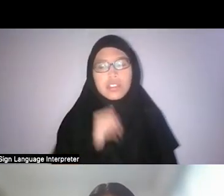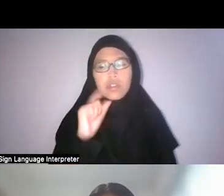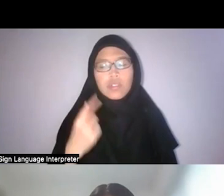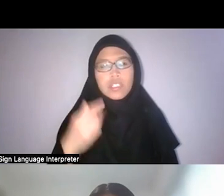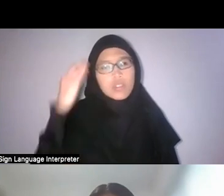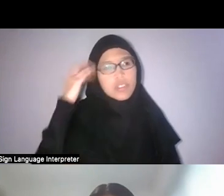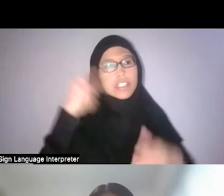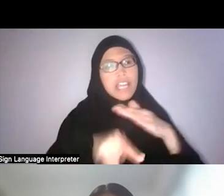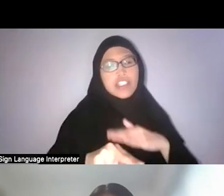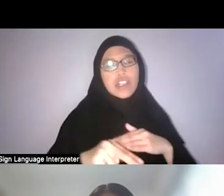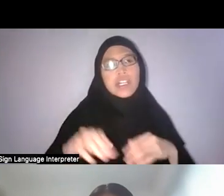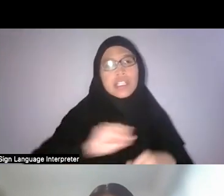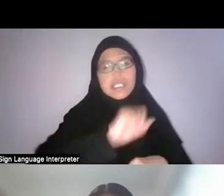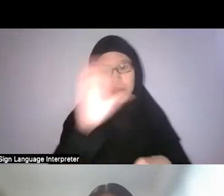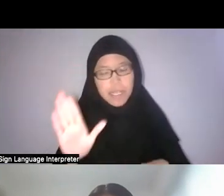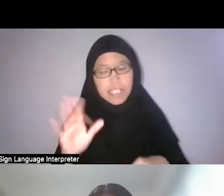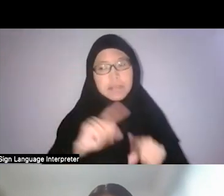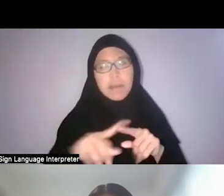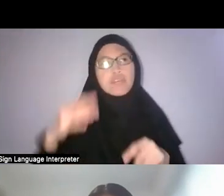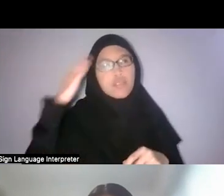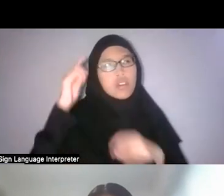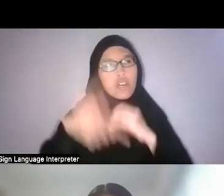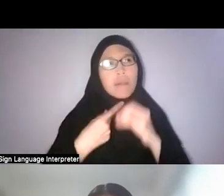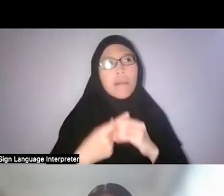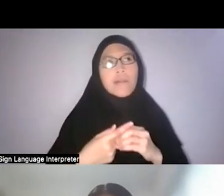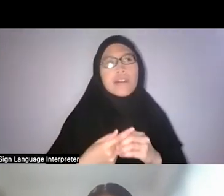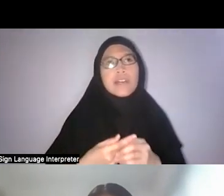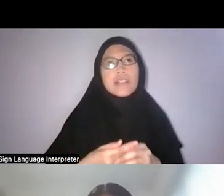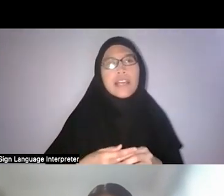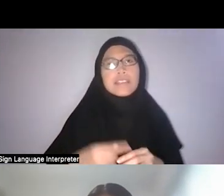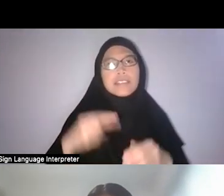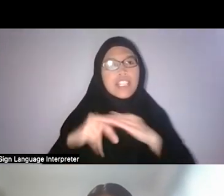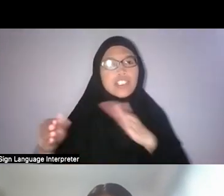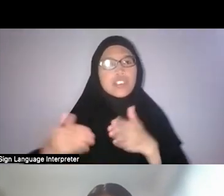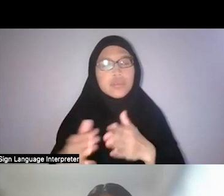They knew about flora and fauna et cetera and how to operate within that space.